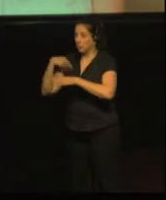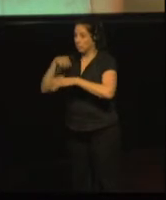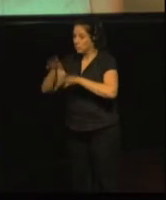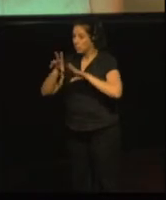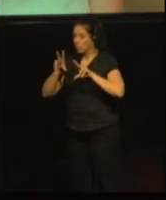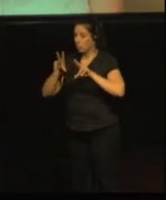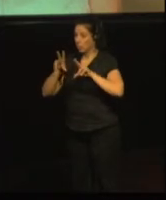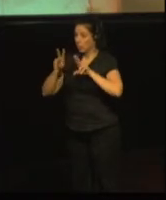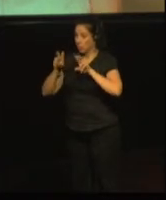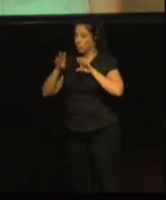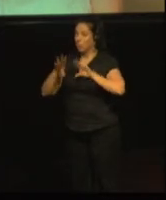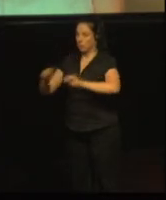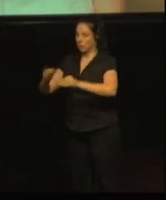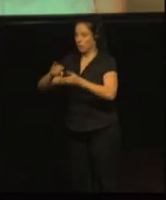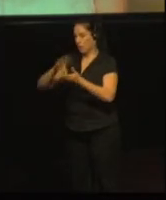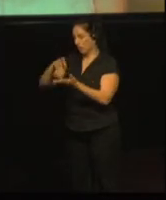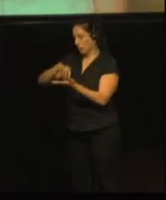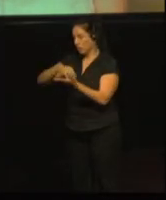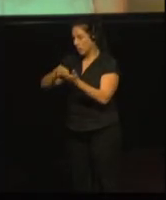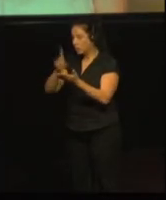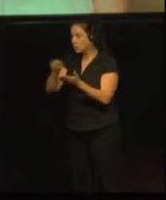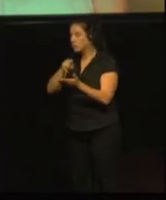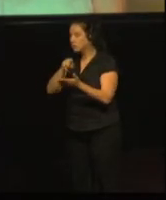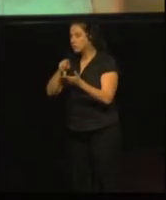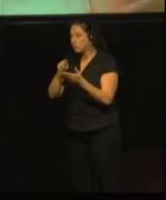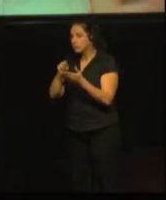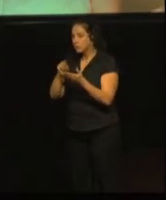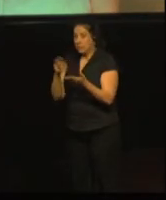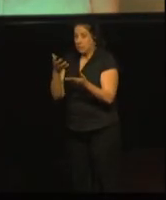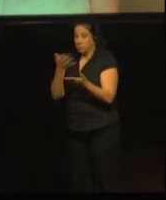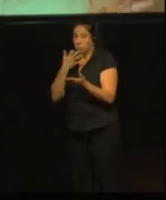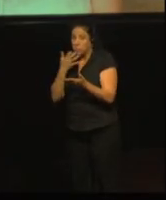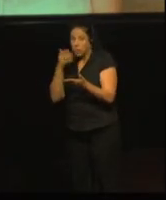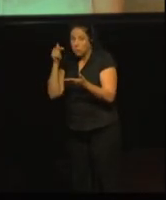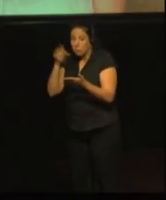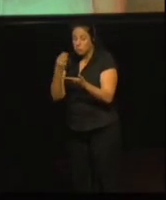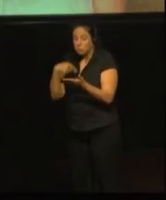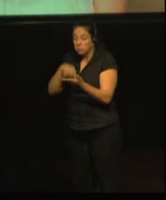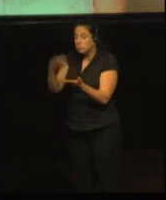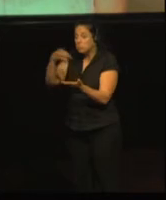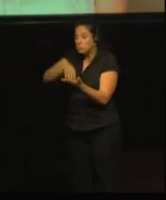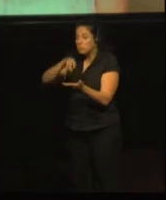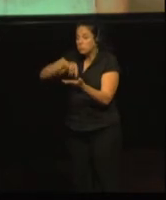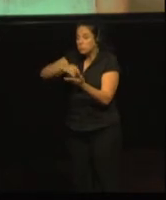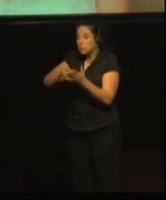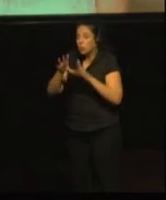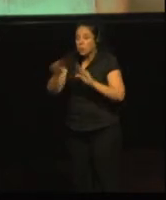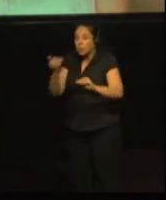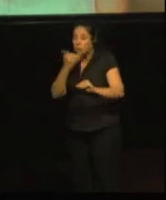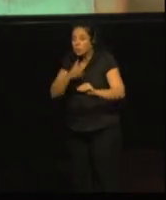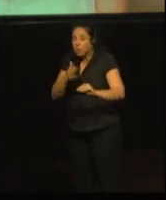It does not help if the technical equipment is lying around the flat or somewhere else.